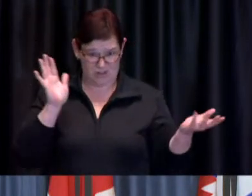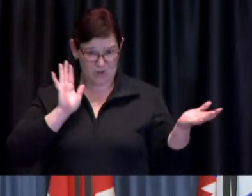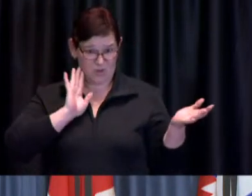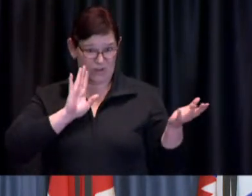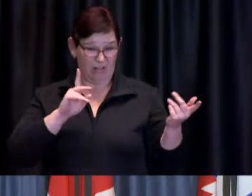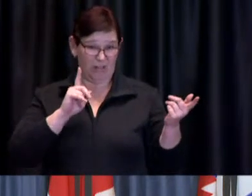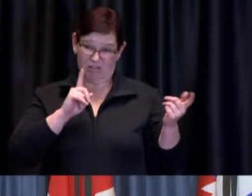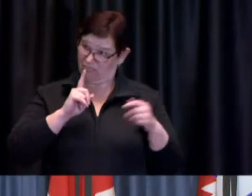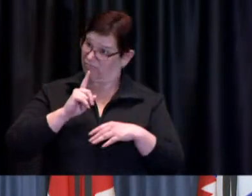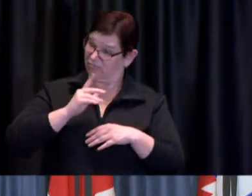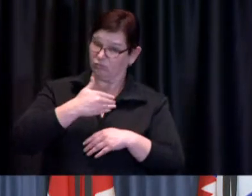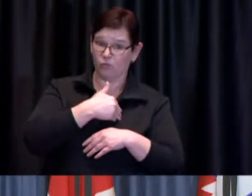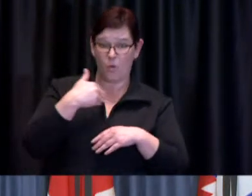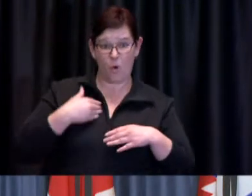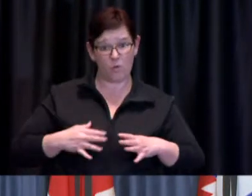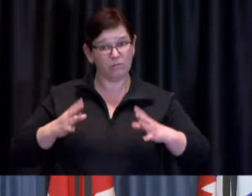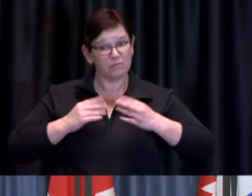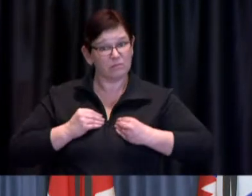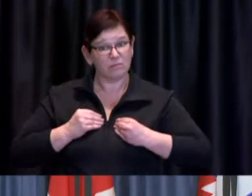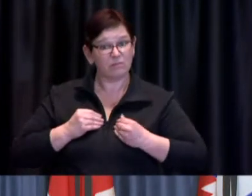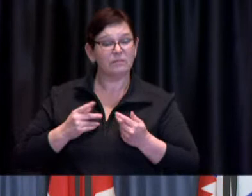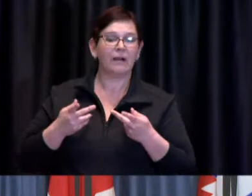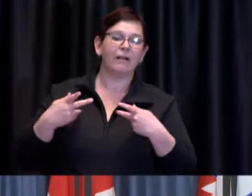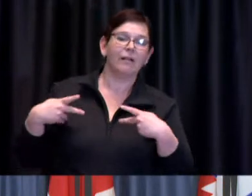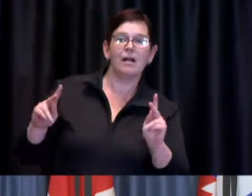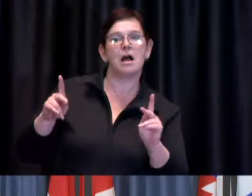allow people to drink alcohol in public spaces like parks and beaches?